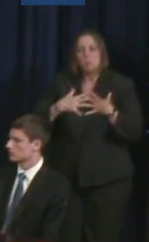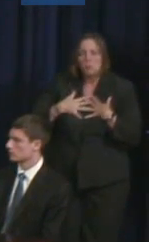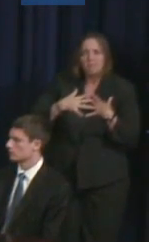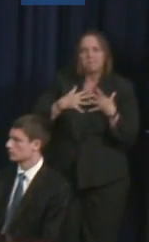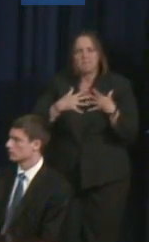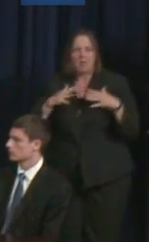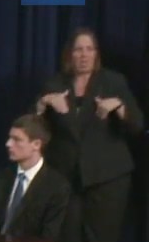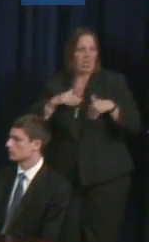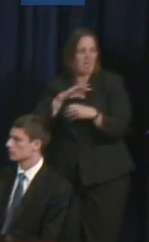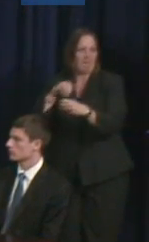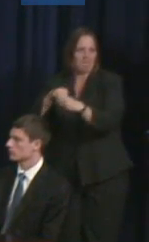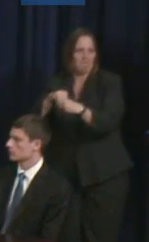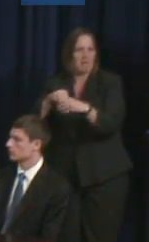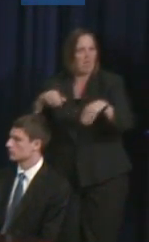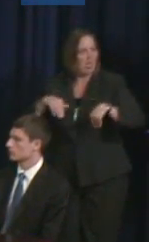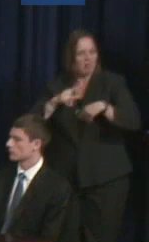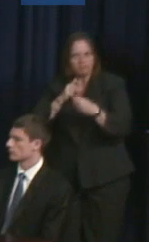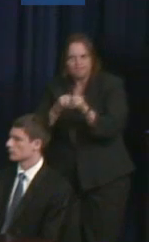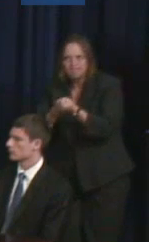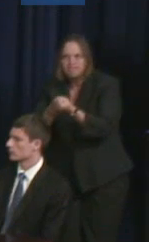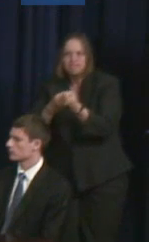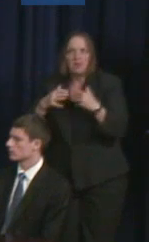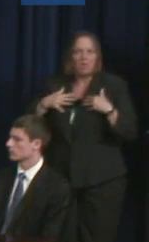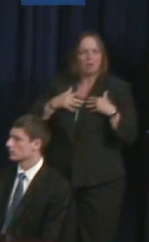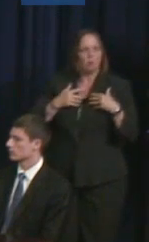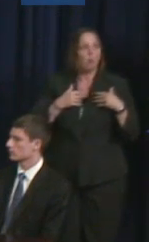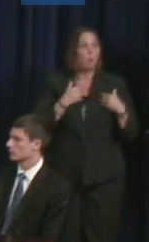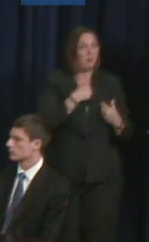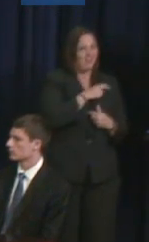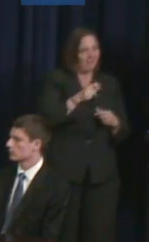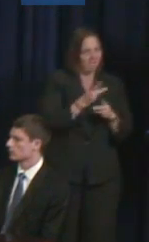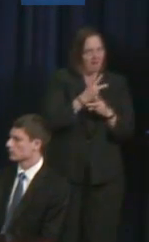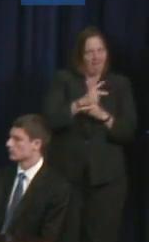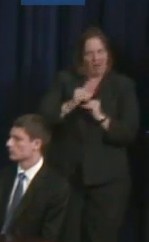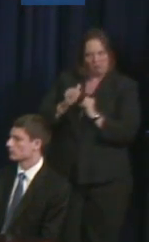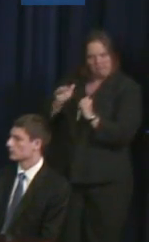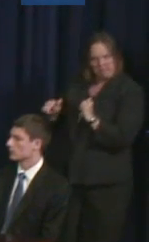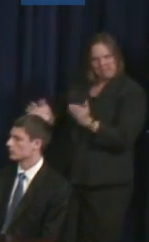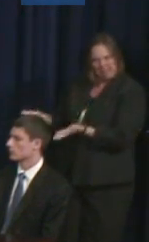engaged, those are the people that we need to really be harnessing energy.